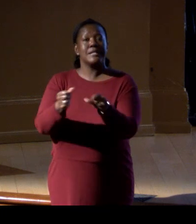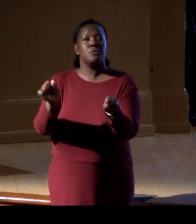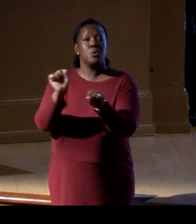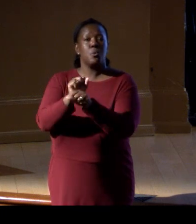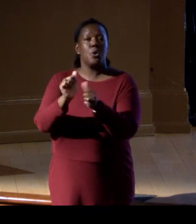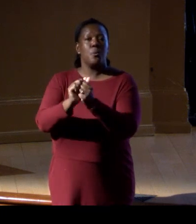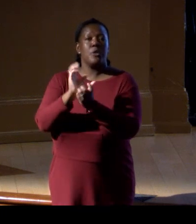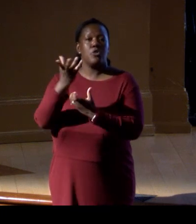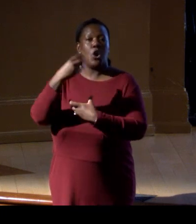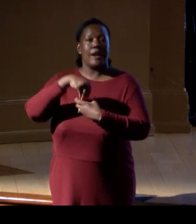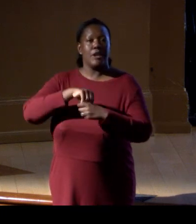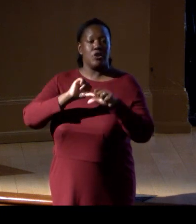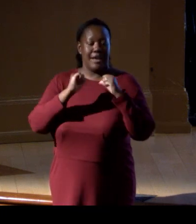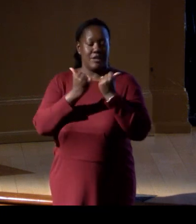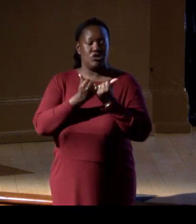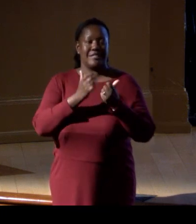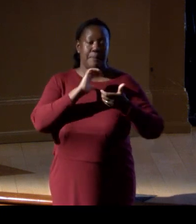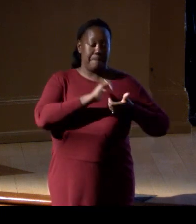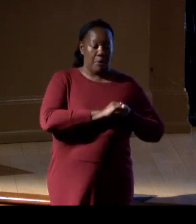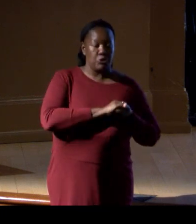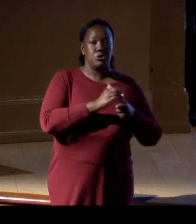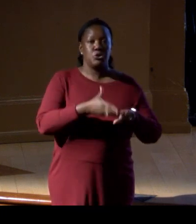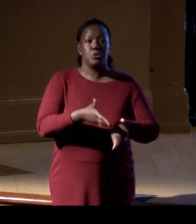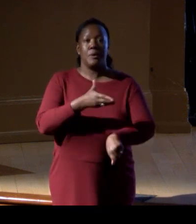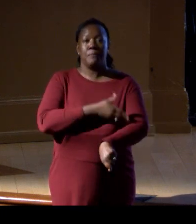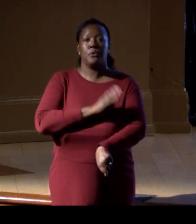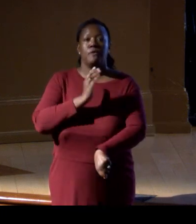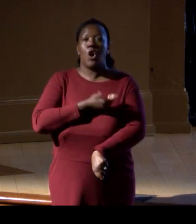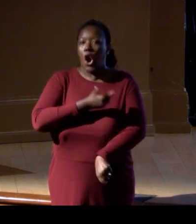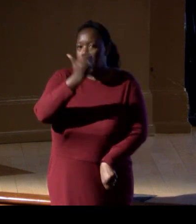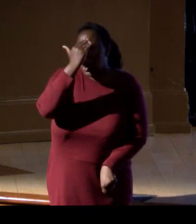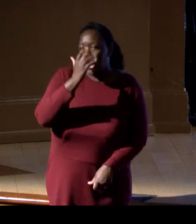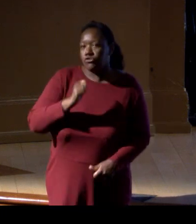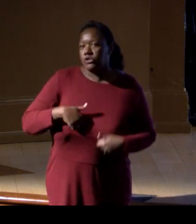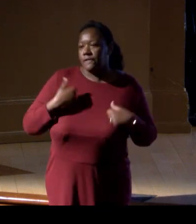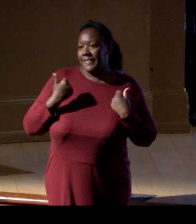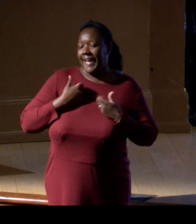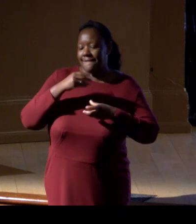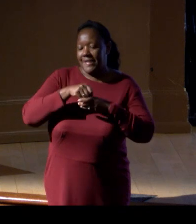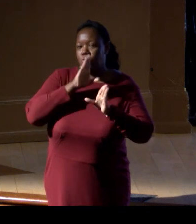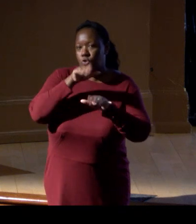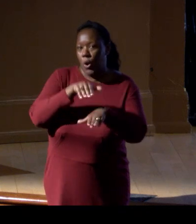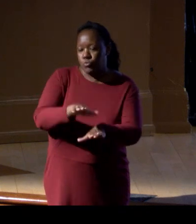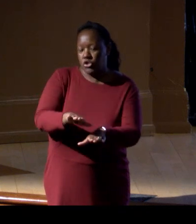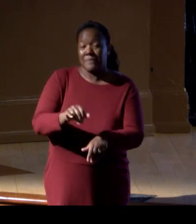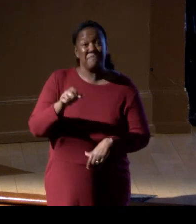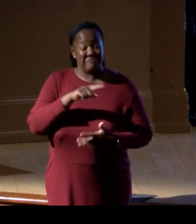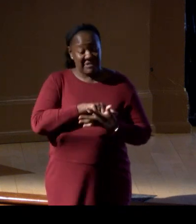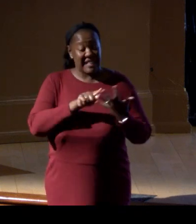to improve our knowledge of life in the ocean. These efforts demonstrate that we can work together